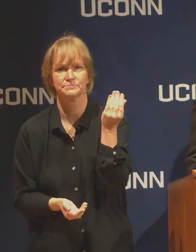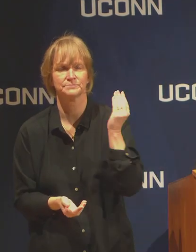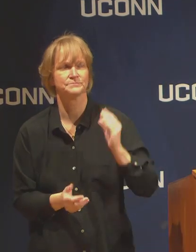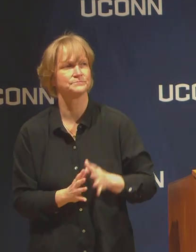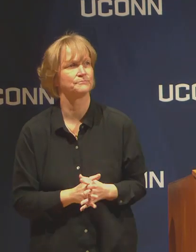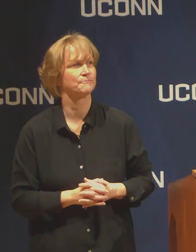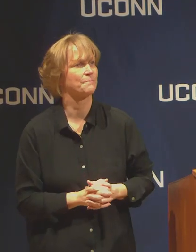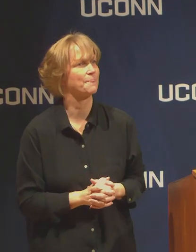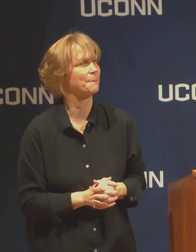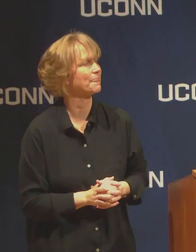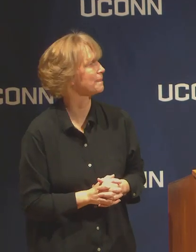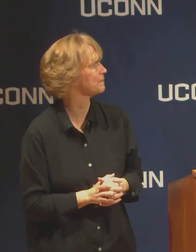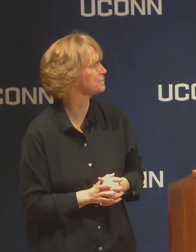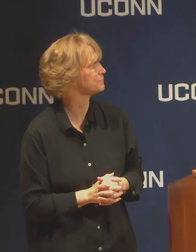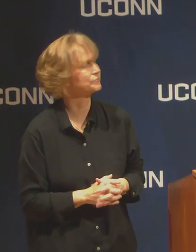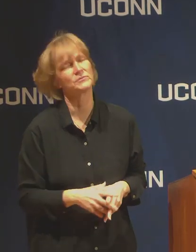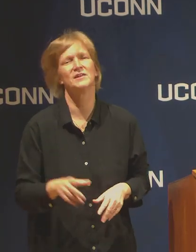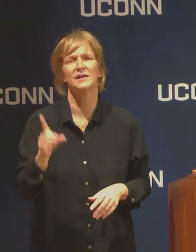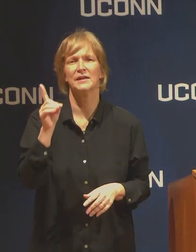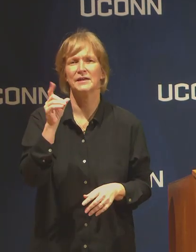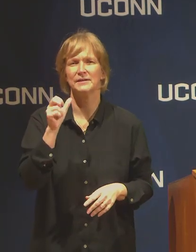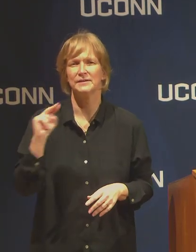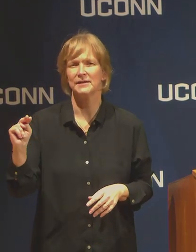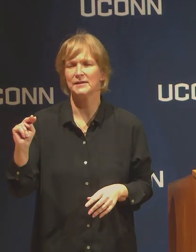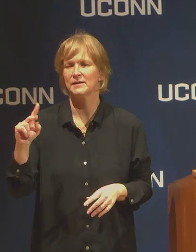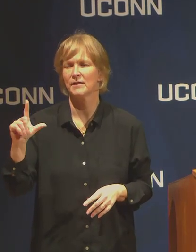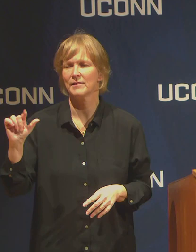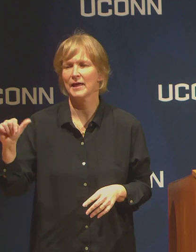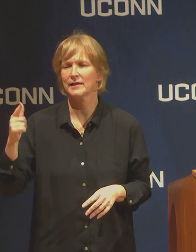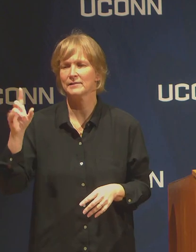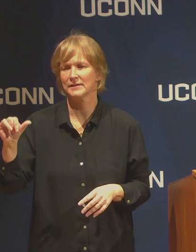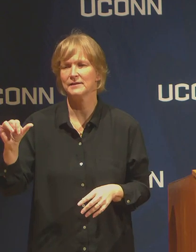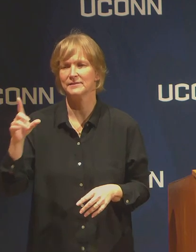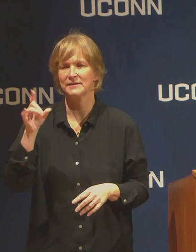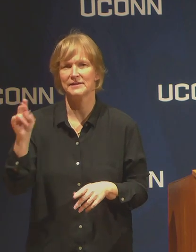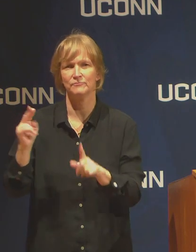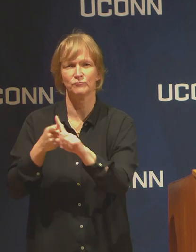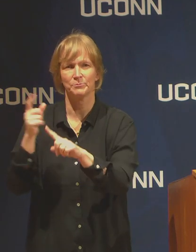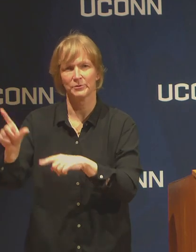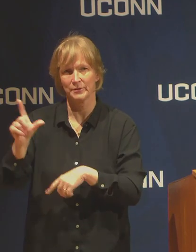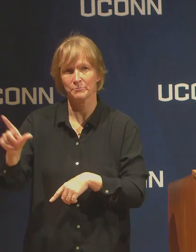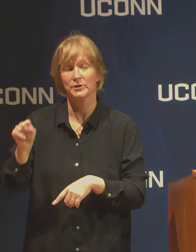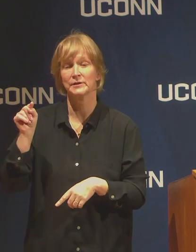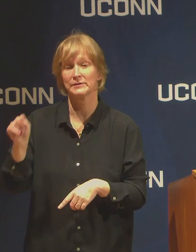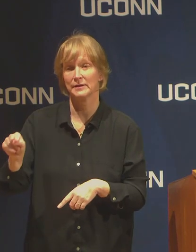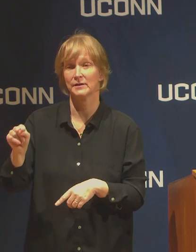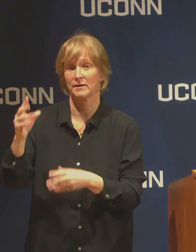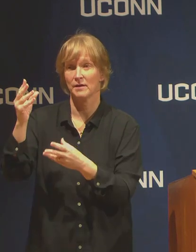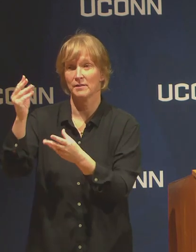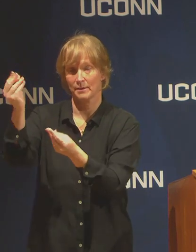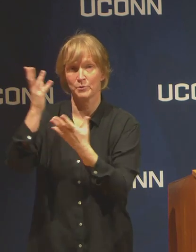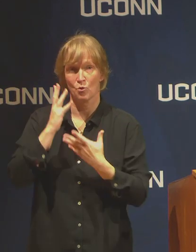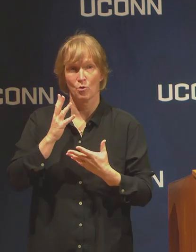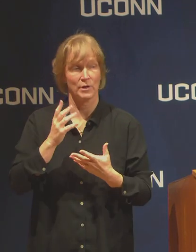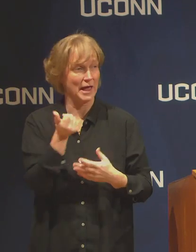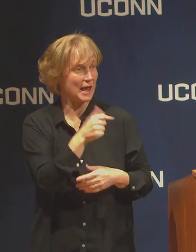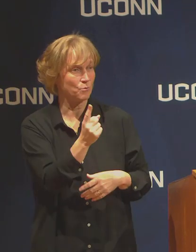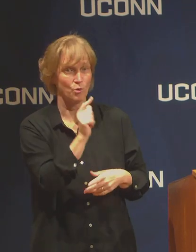Dean Langely, the Dean of the Library has informed me that they are advising people who have books out of the library to hold